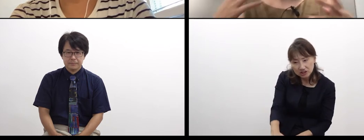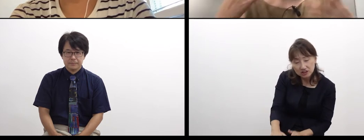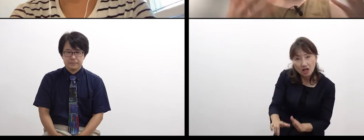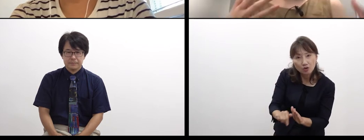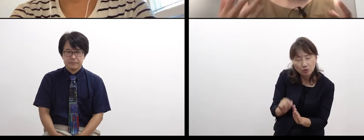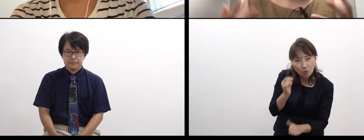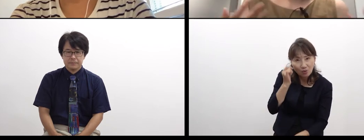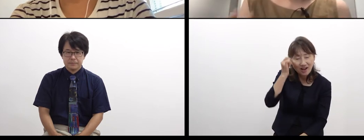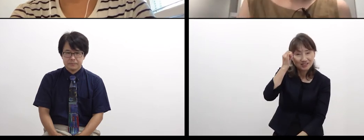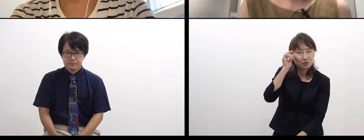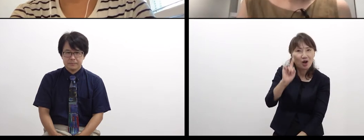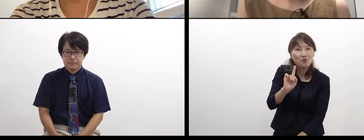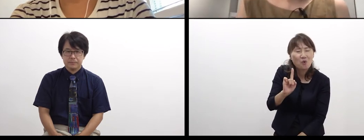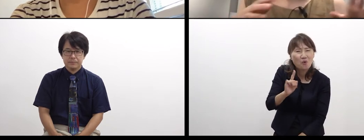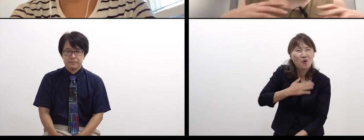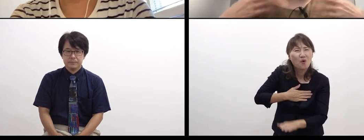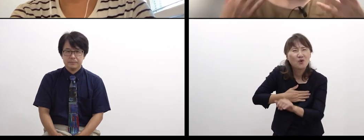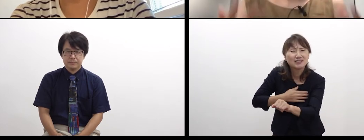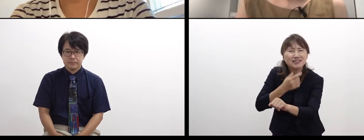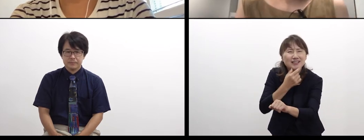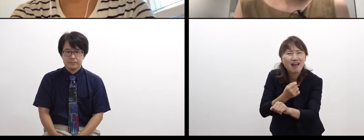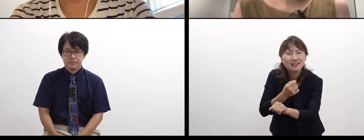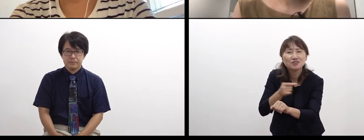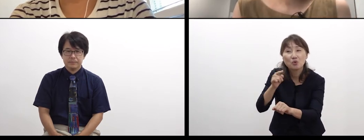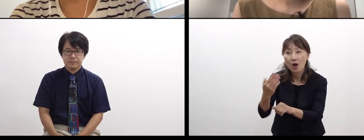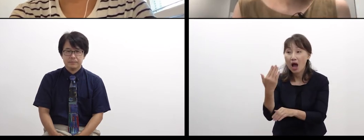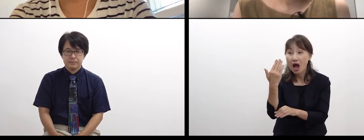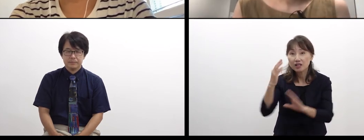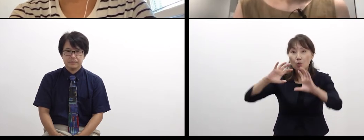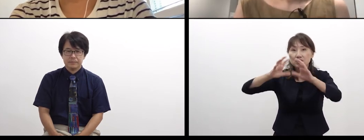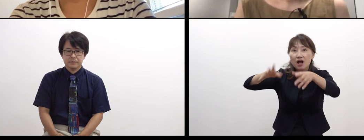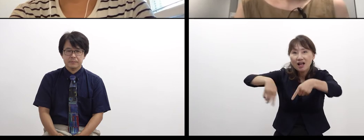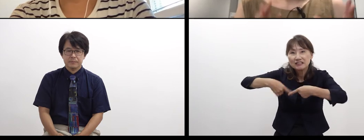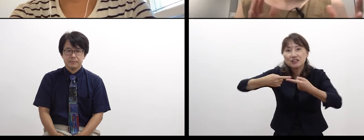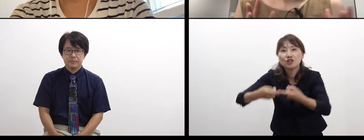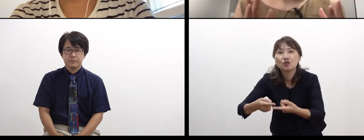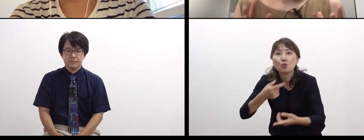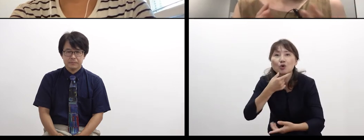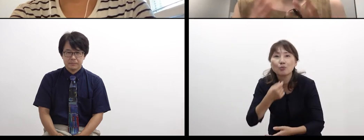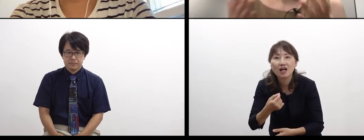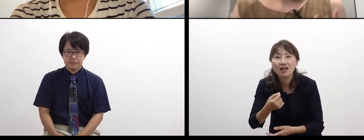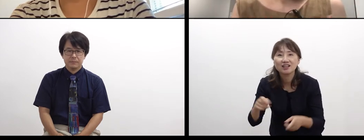preferably, I want to dive into that world, play together,